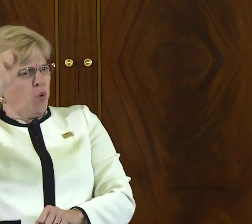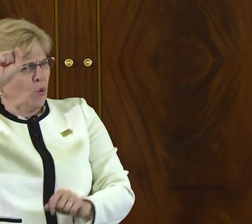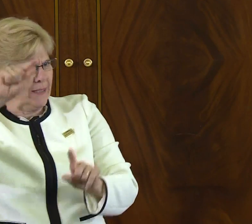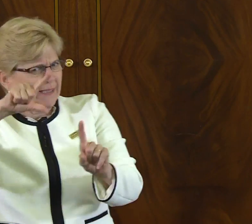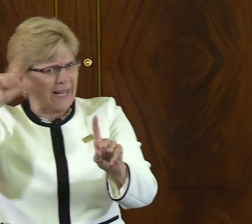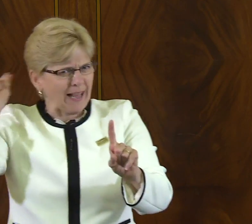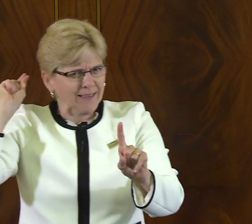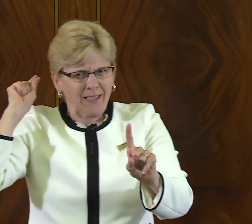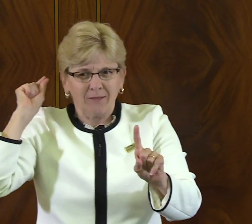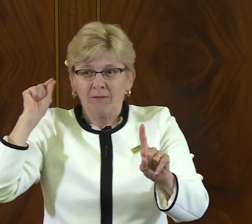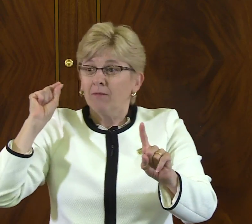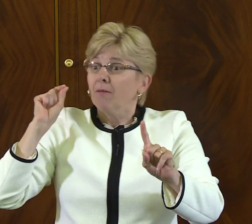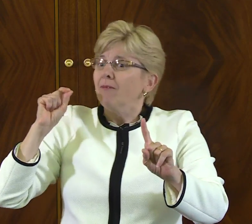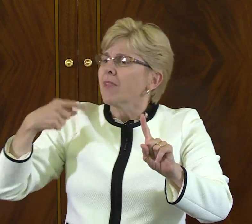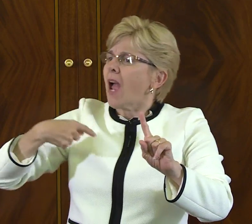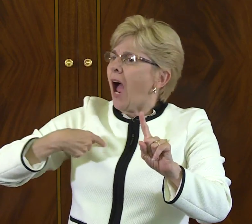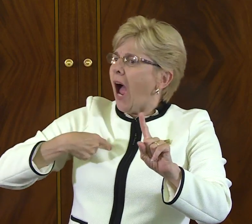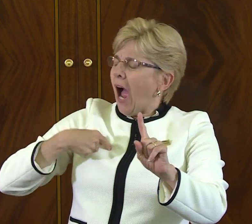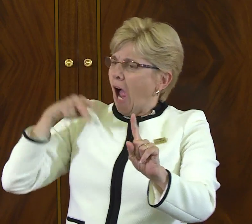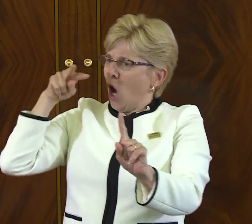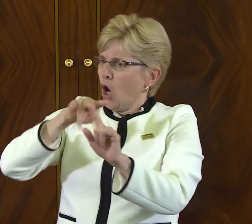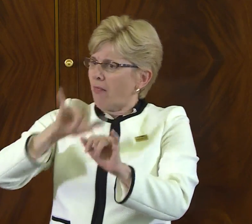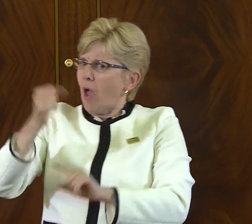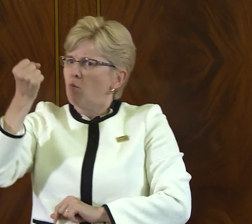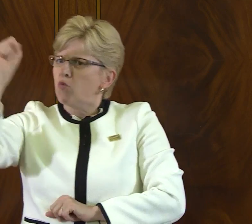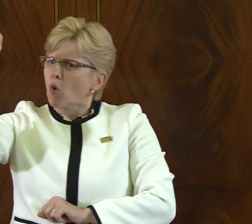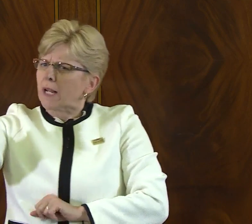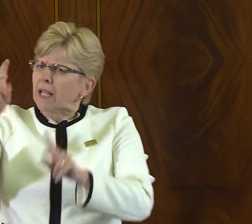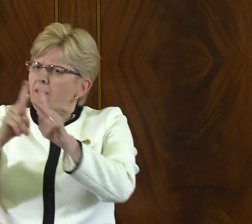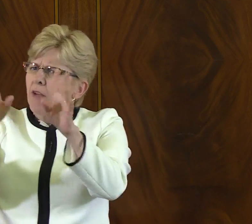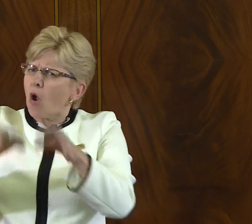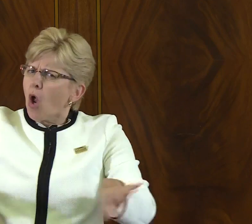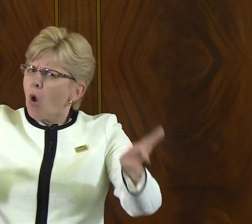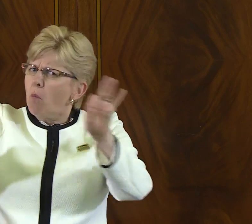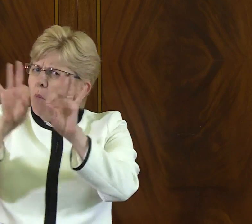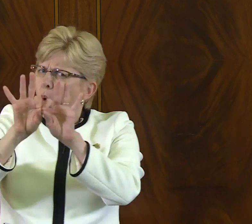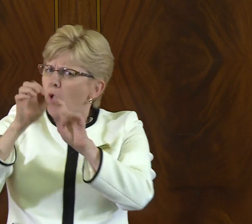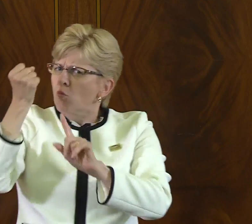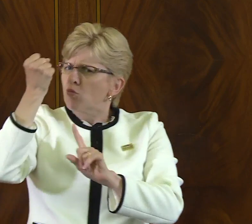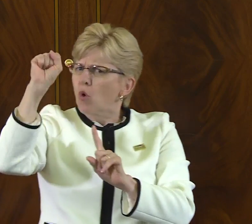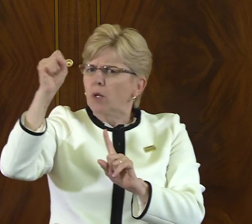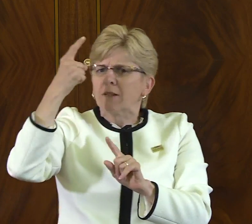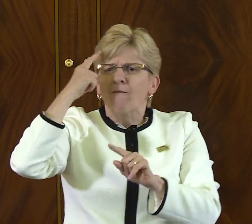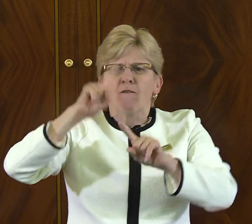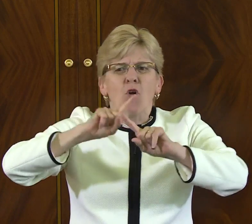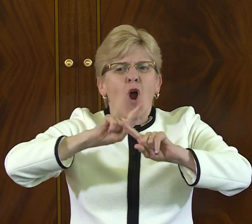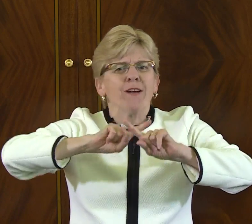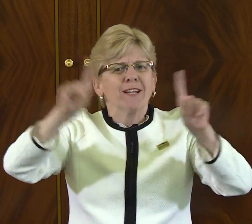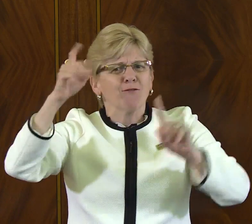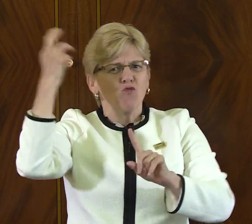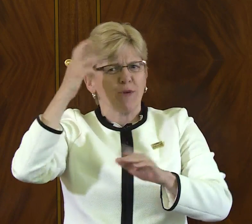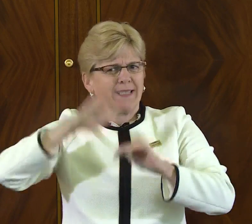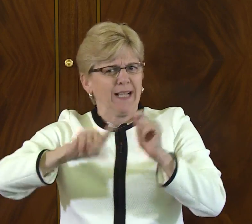and another protest which occurred in 2006. I looked at that protest as being a very significant one